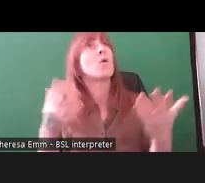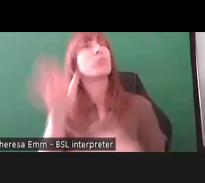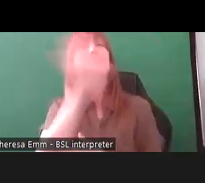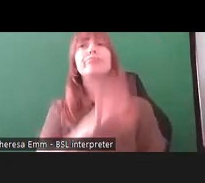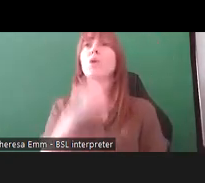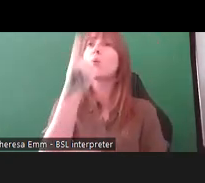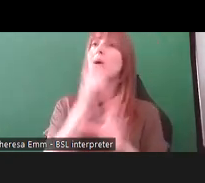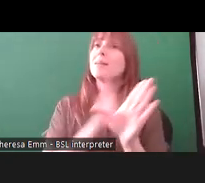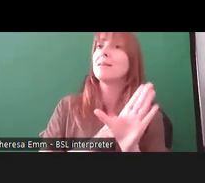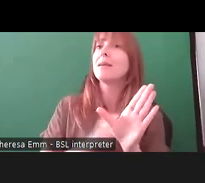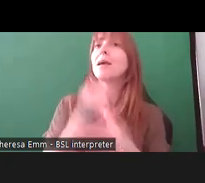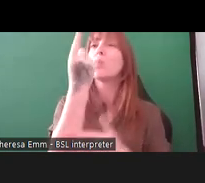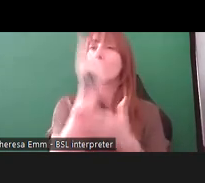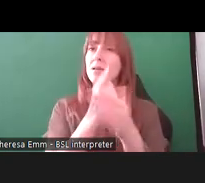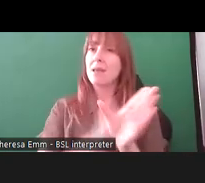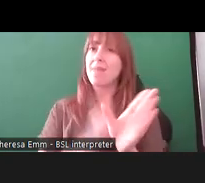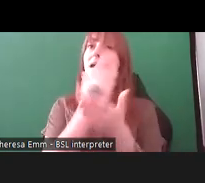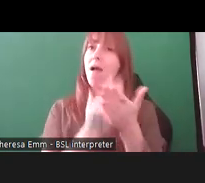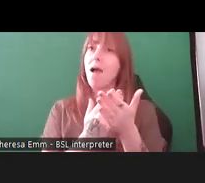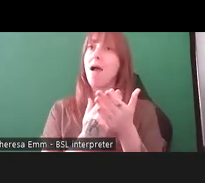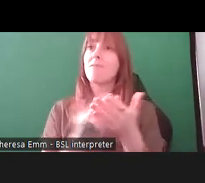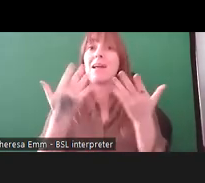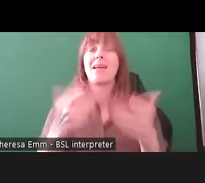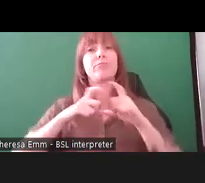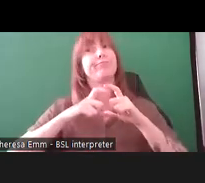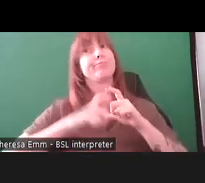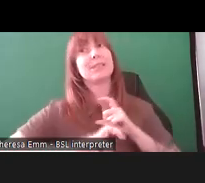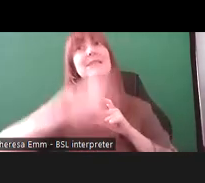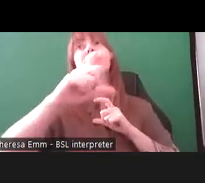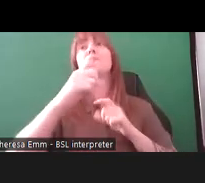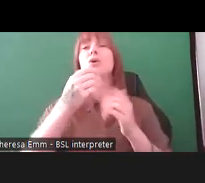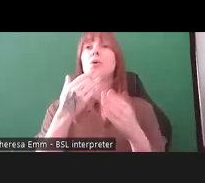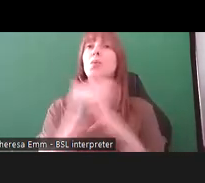curating the project, and now continue to work as freelancers because we're coming to the end